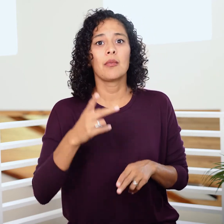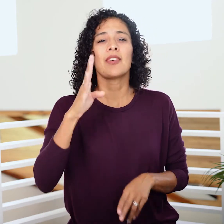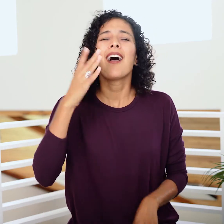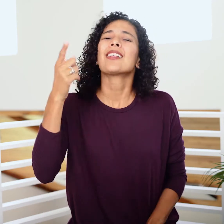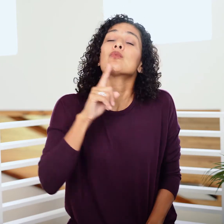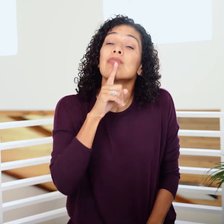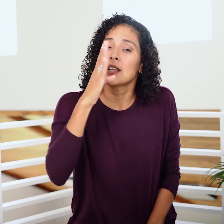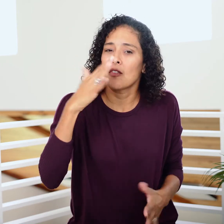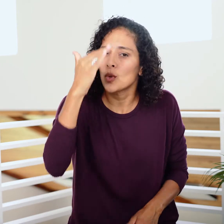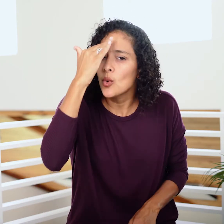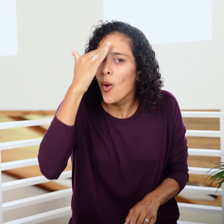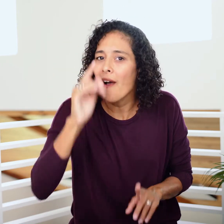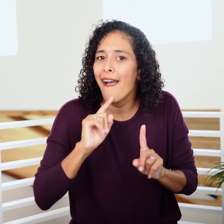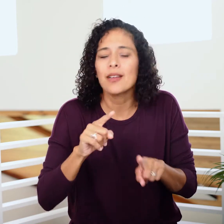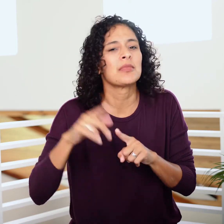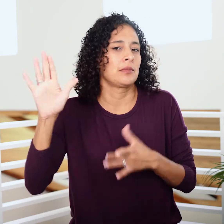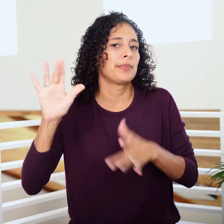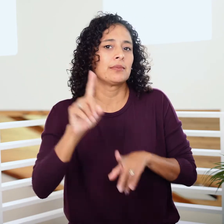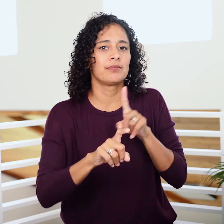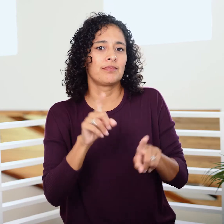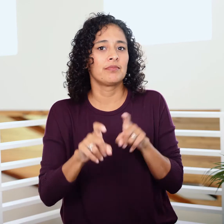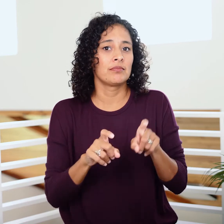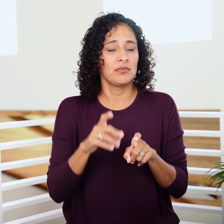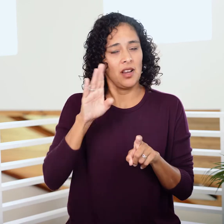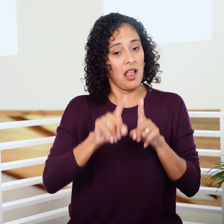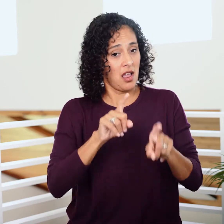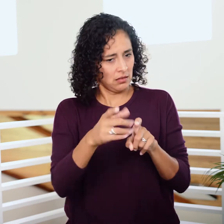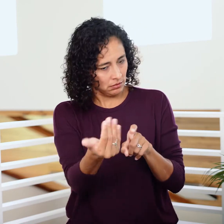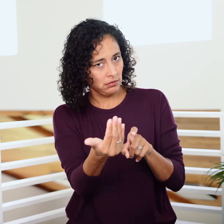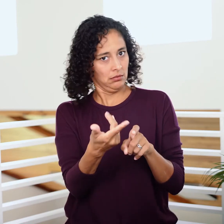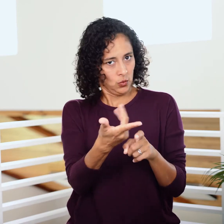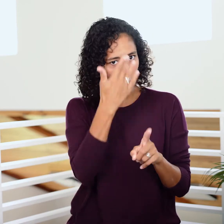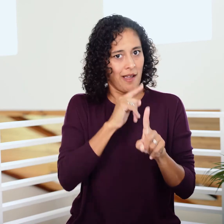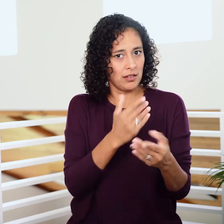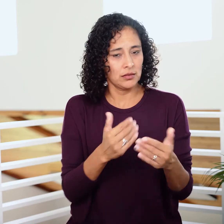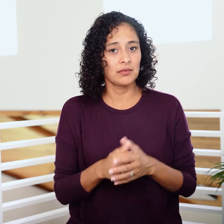God always asks questions He knows the answer to; those are literally the only kinds of questions God can ask.